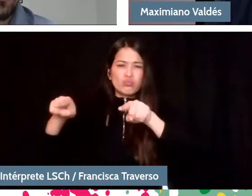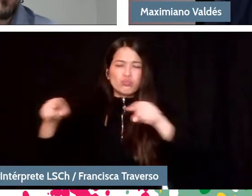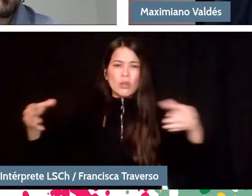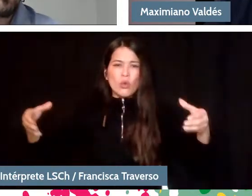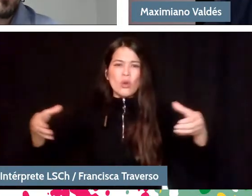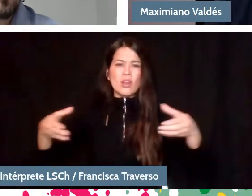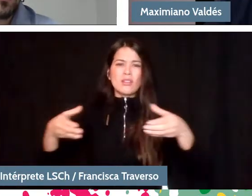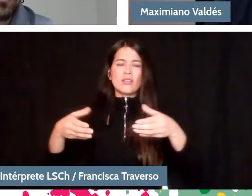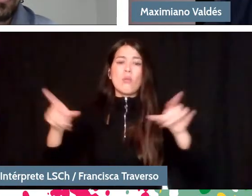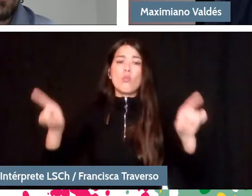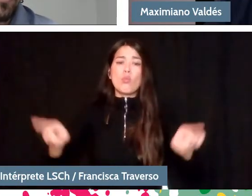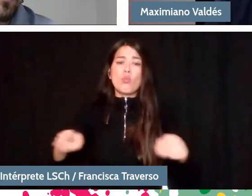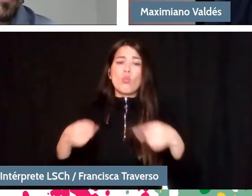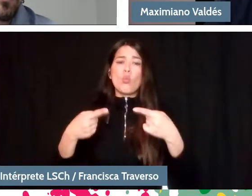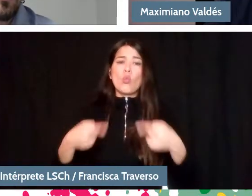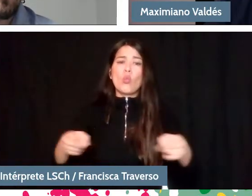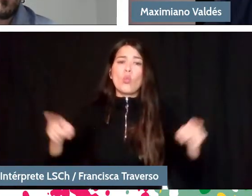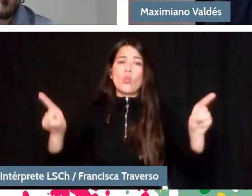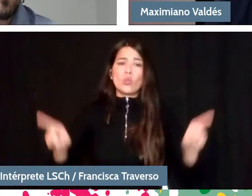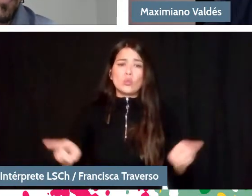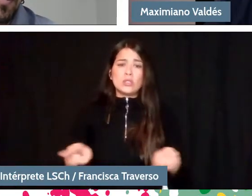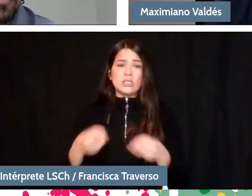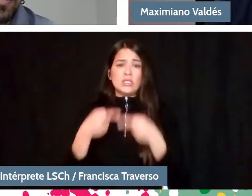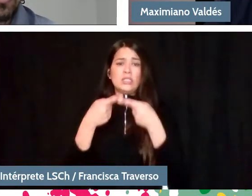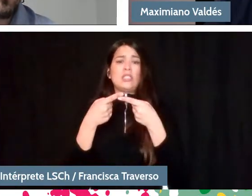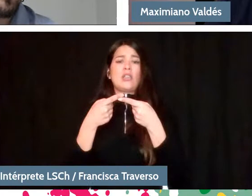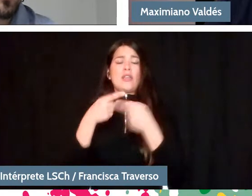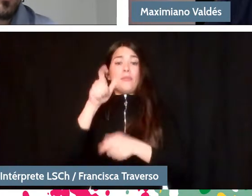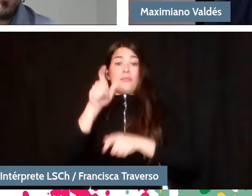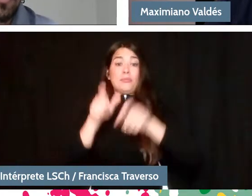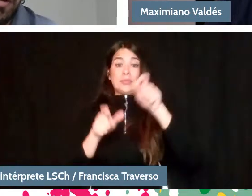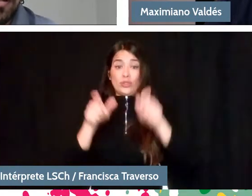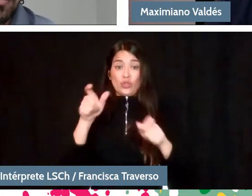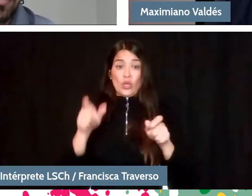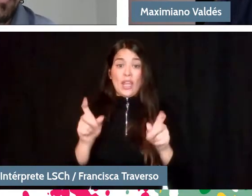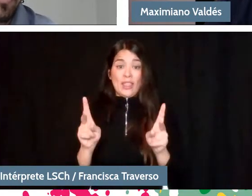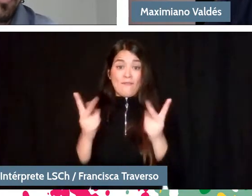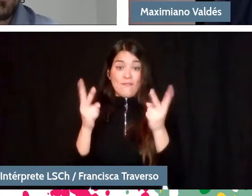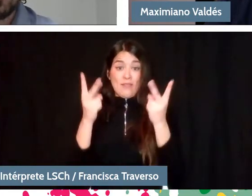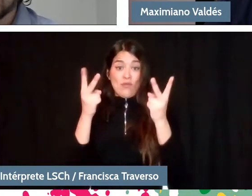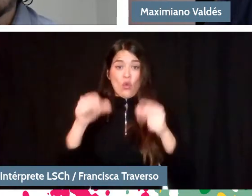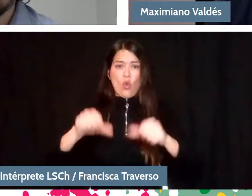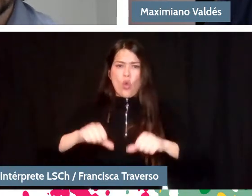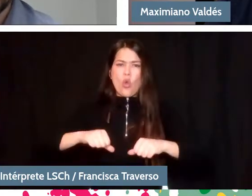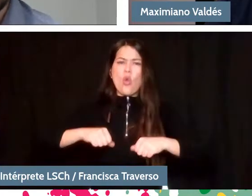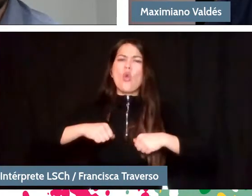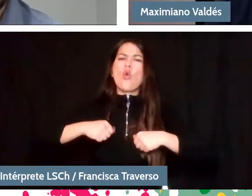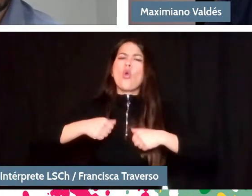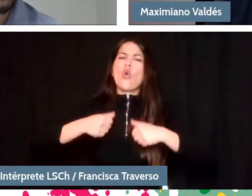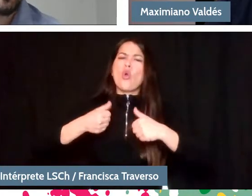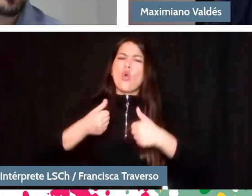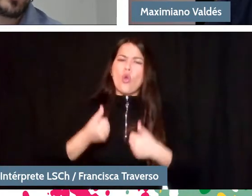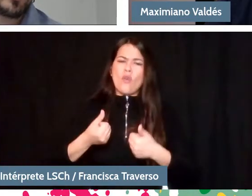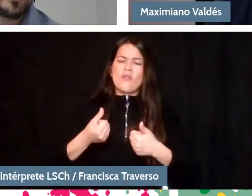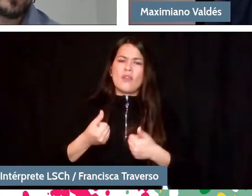especially works by living people, living composers, young composers, and also giving the opportunity to listen to the works has been key,